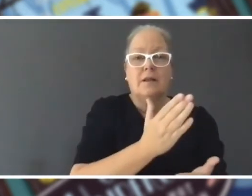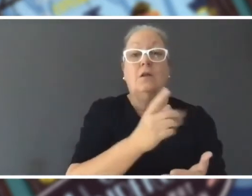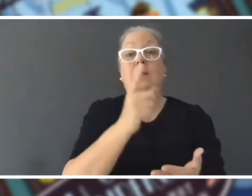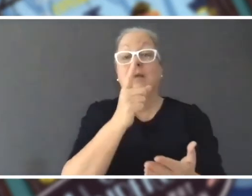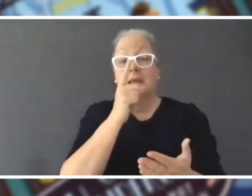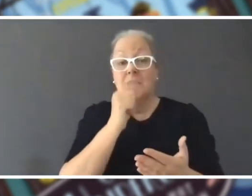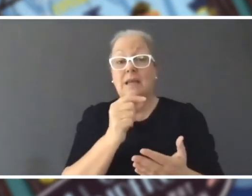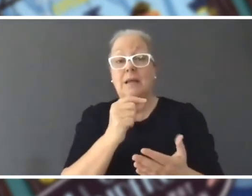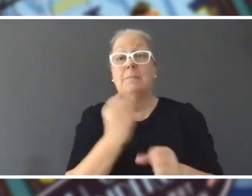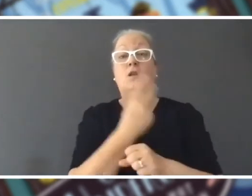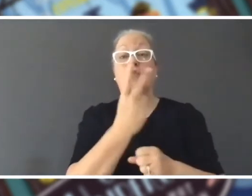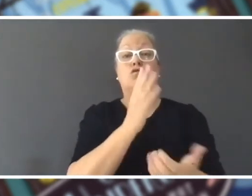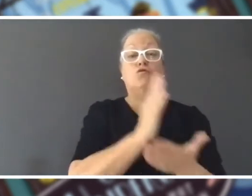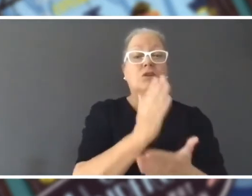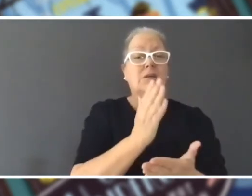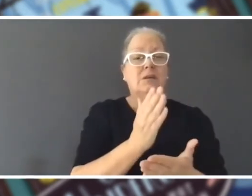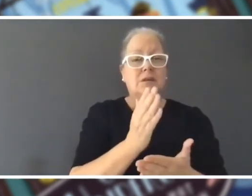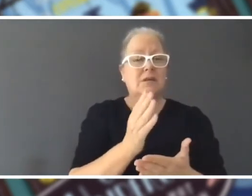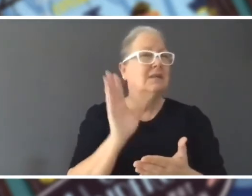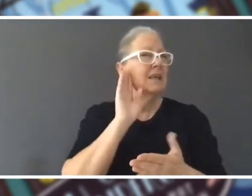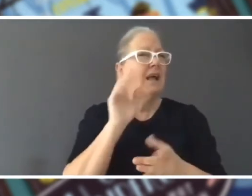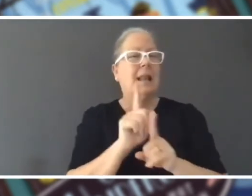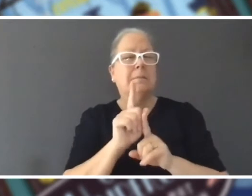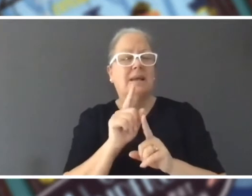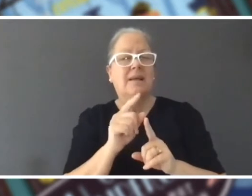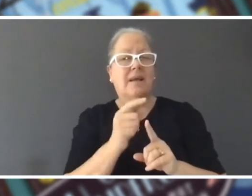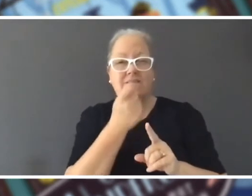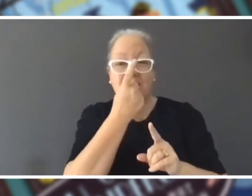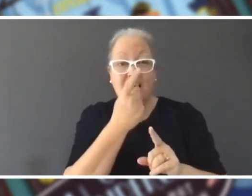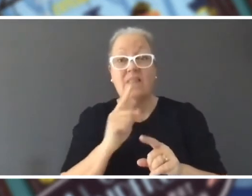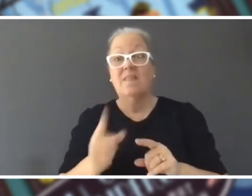events sound a bit story a bit fake and you make the fake one sound as real